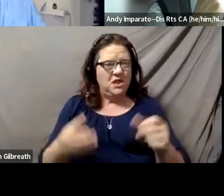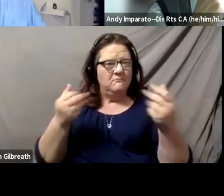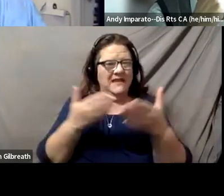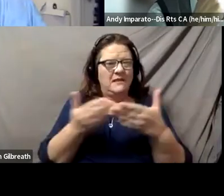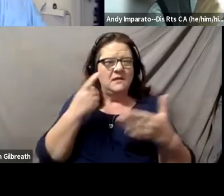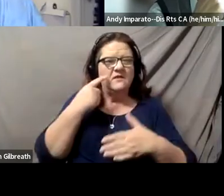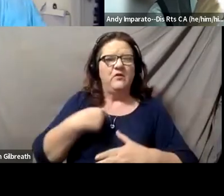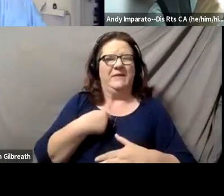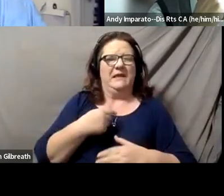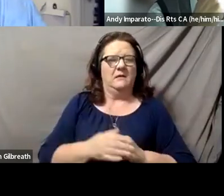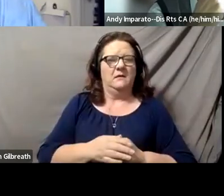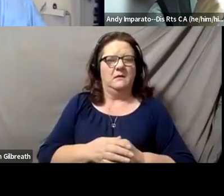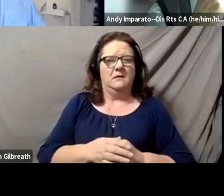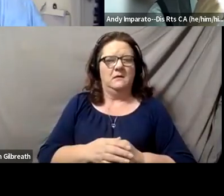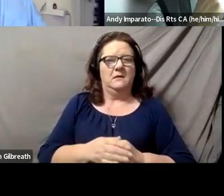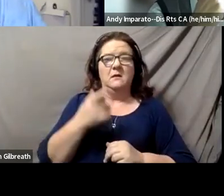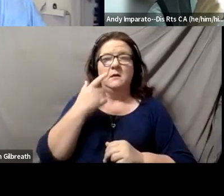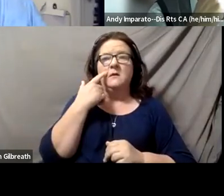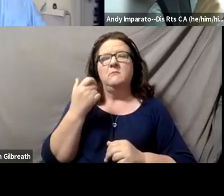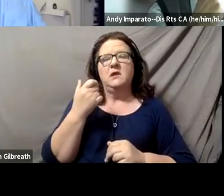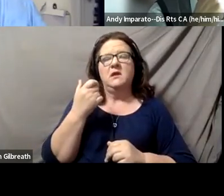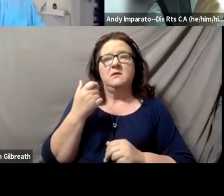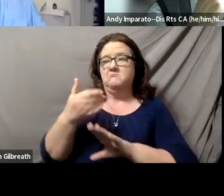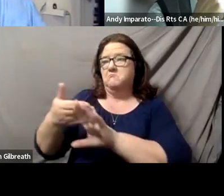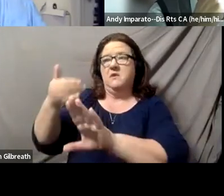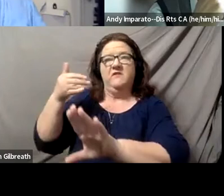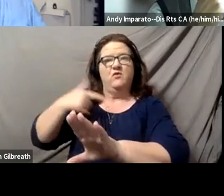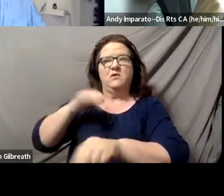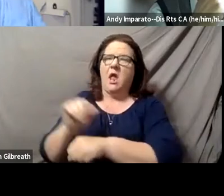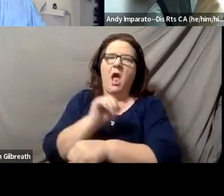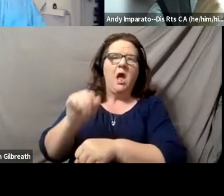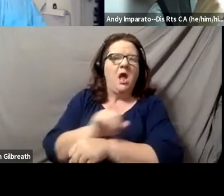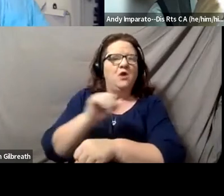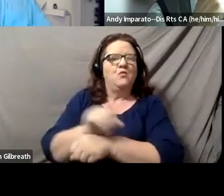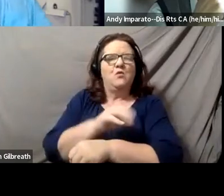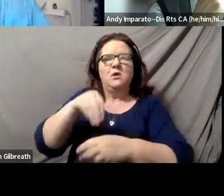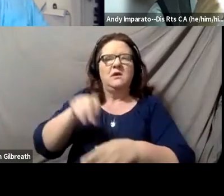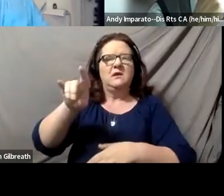Right? Because I was someone who had worked in the disability field